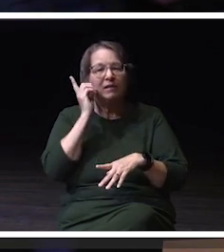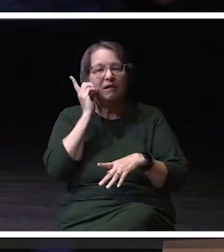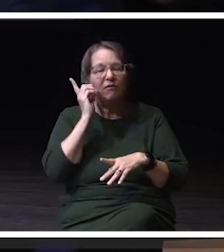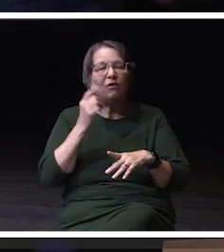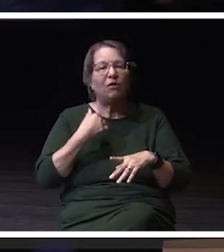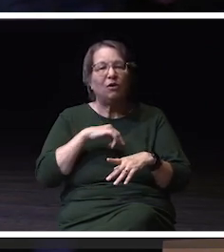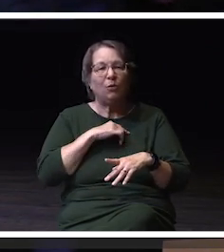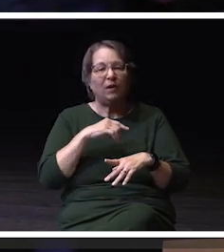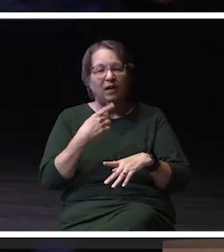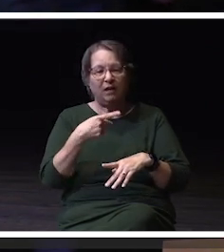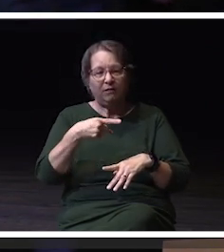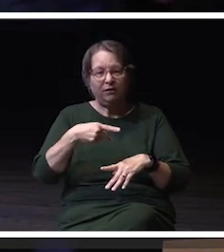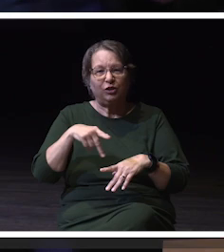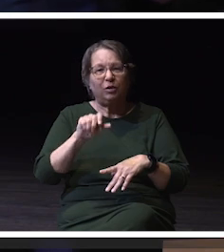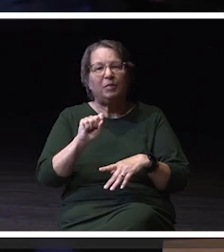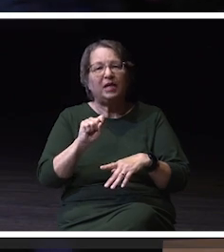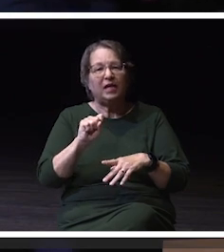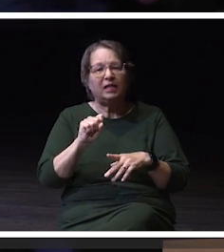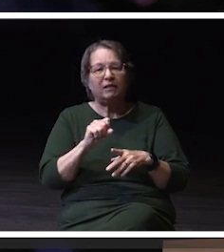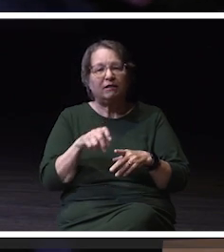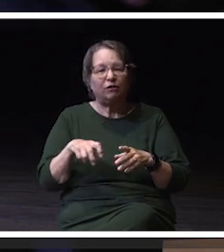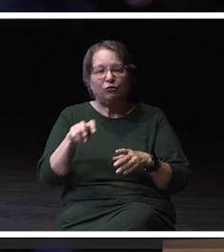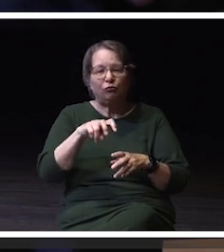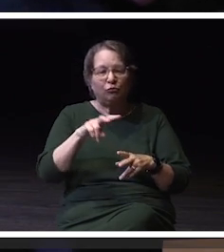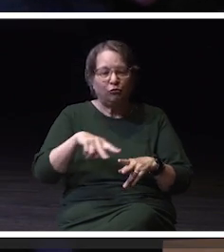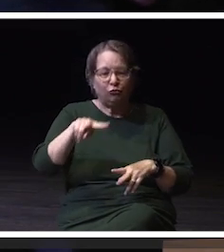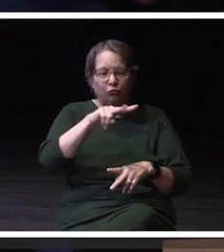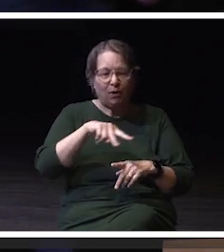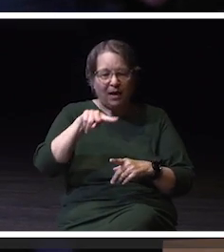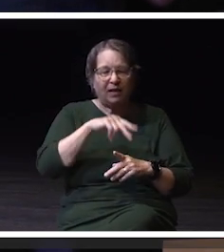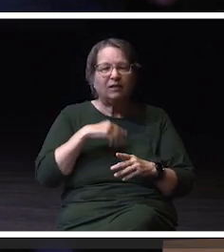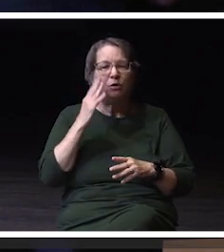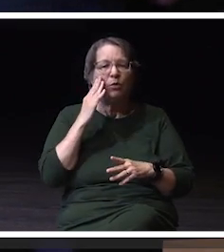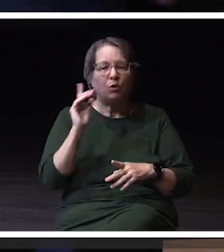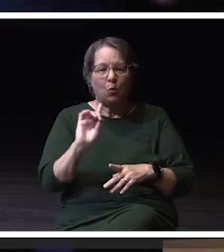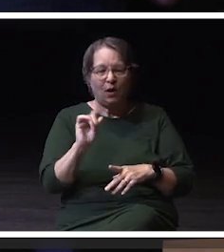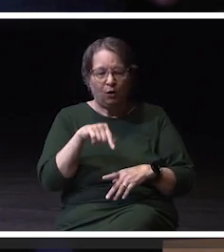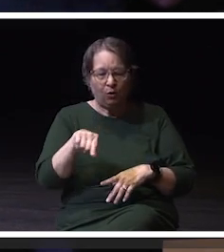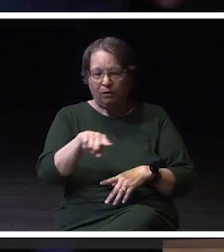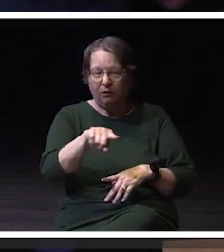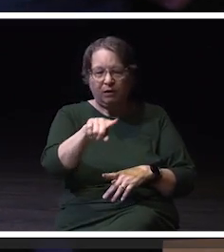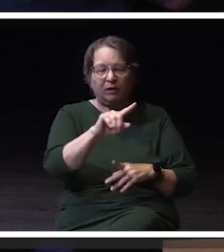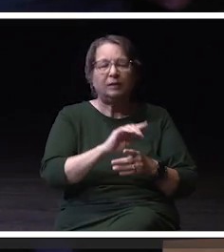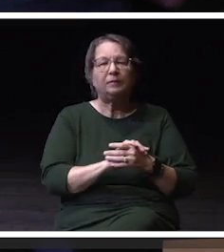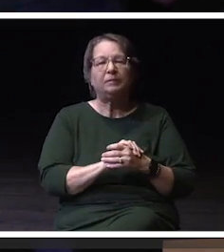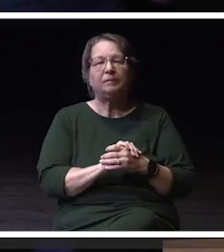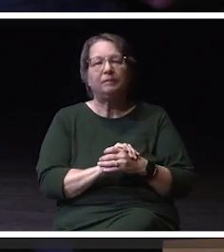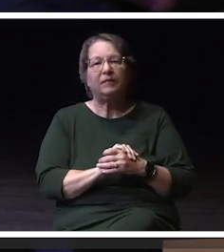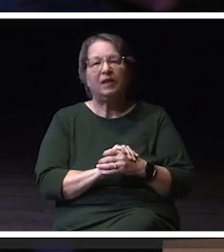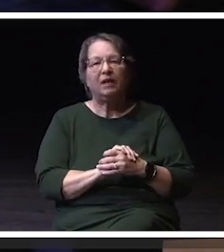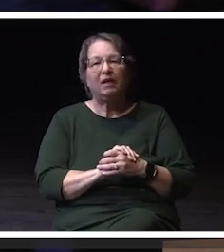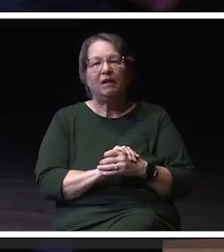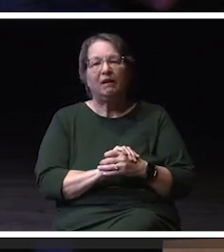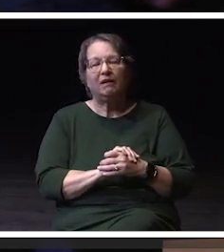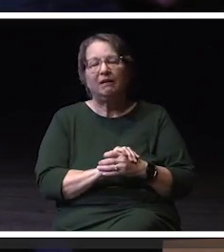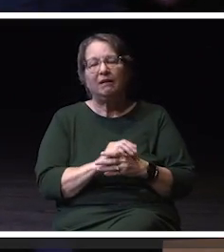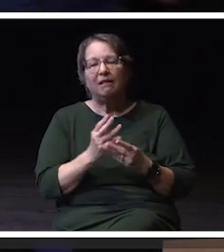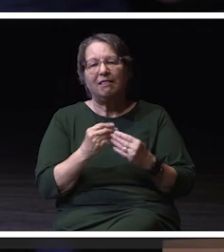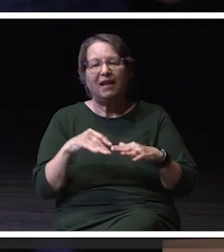tracking on our campus so we know where the person is, landline phones or our VoIP phones, as most would probably know them